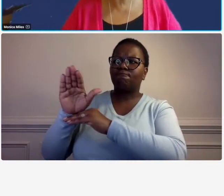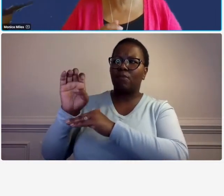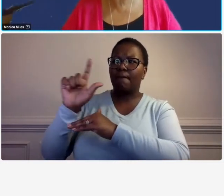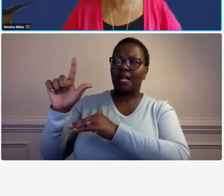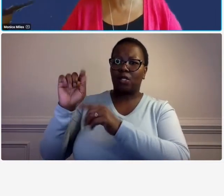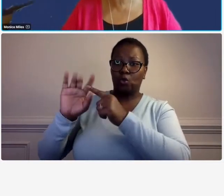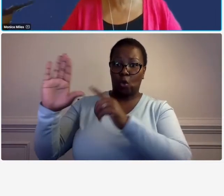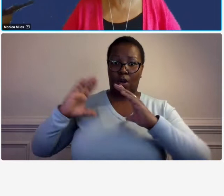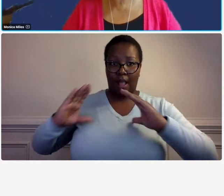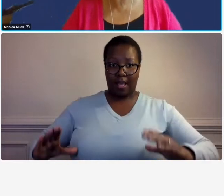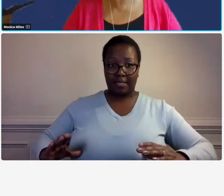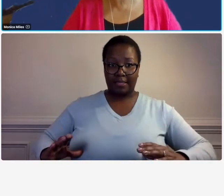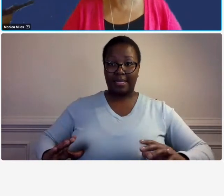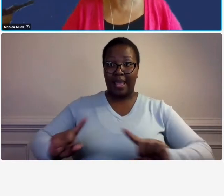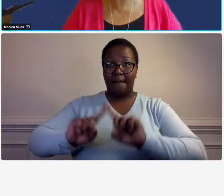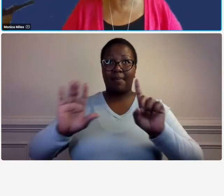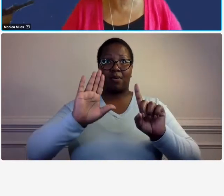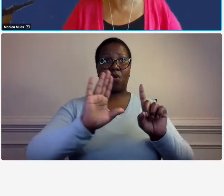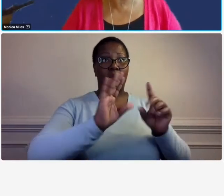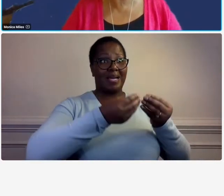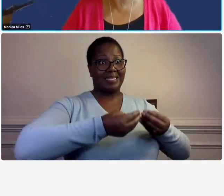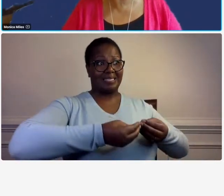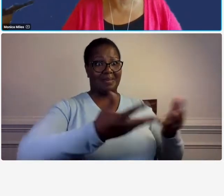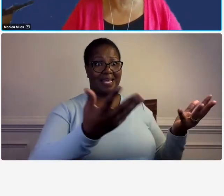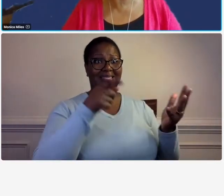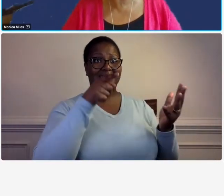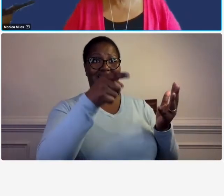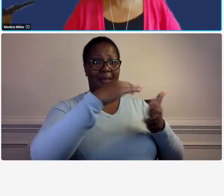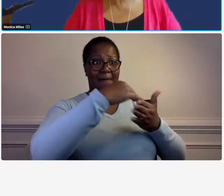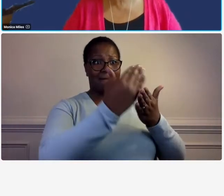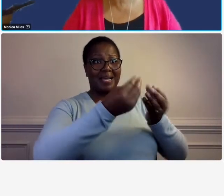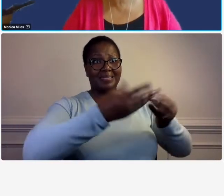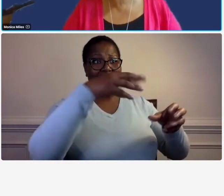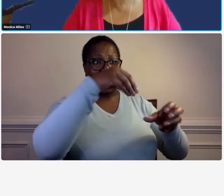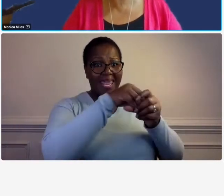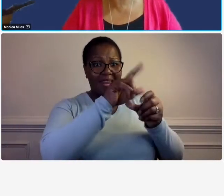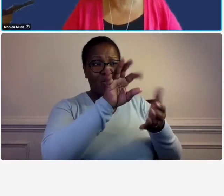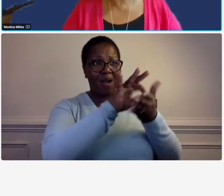account for your expenses in your accounting your accounting system it does not change